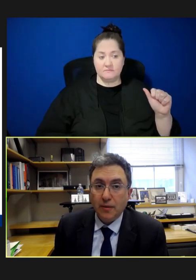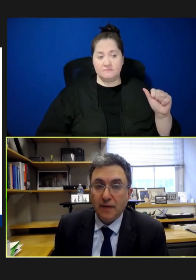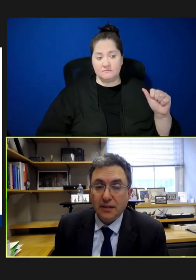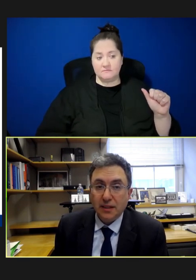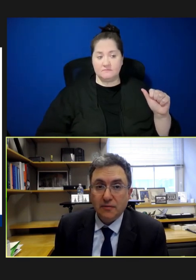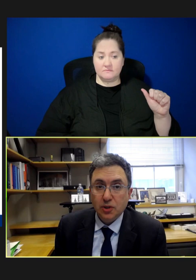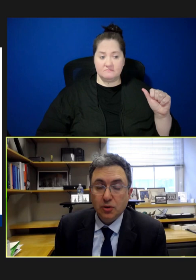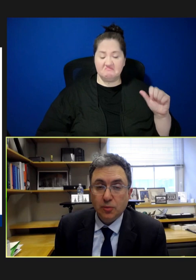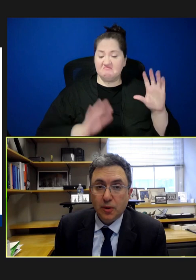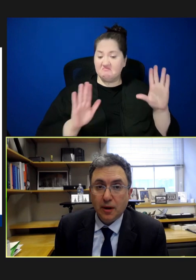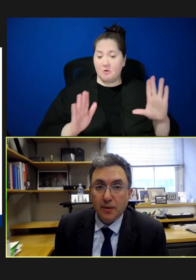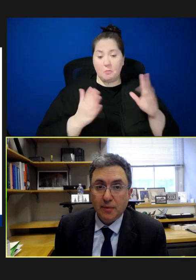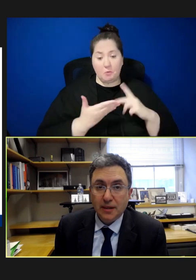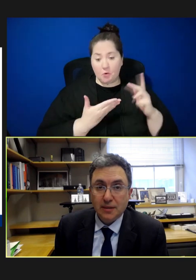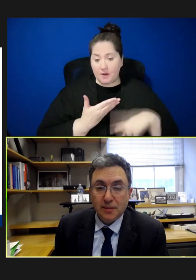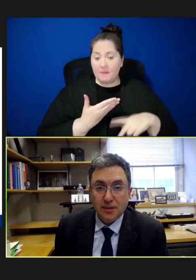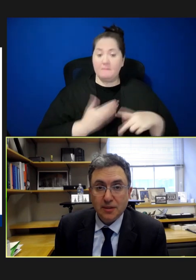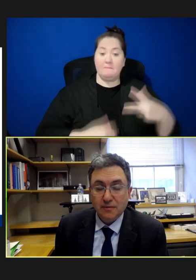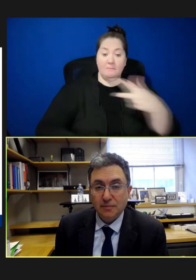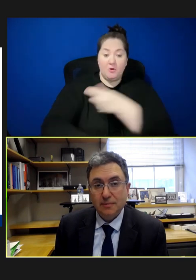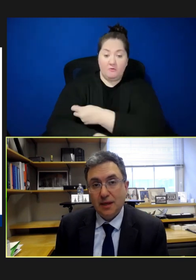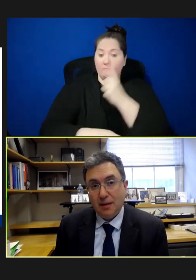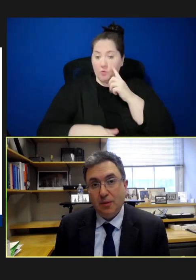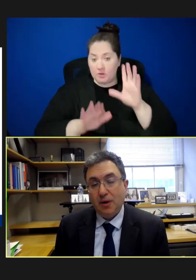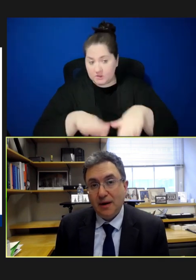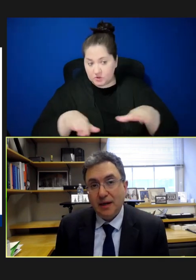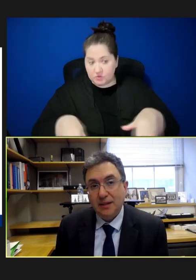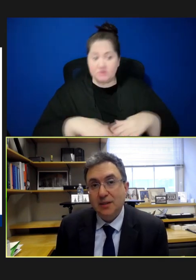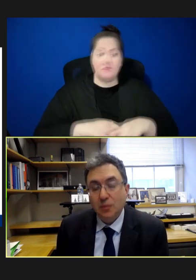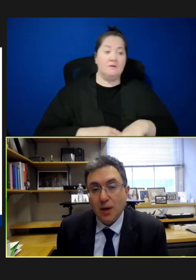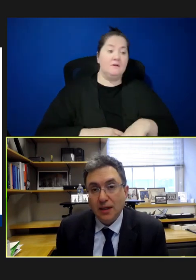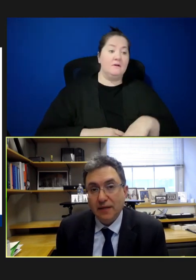the Vaccines for Children program that makes the measles and MMR vaccines widely